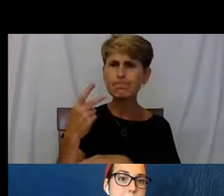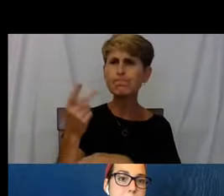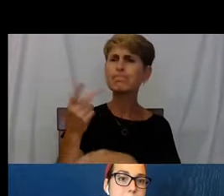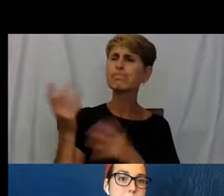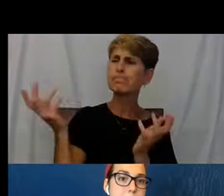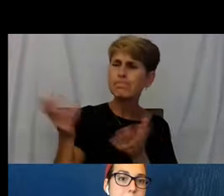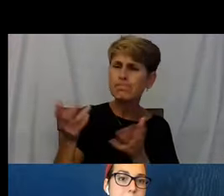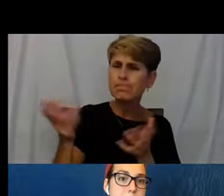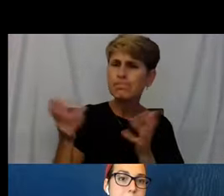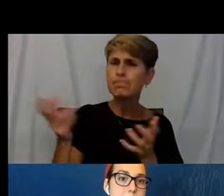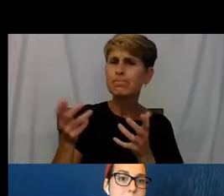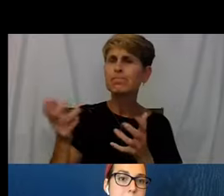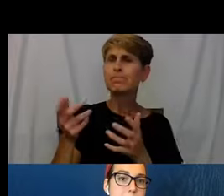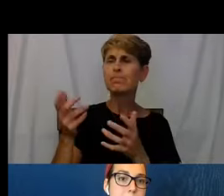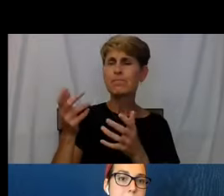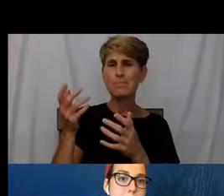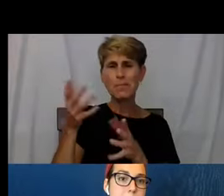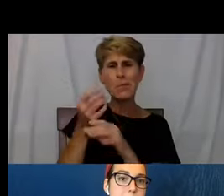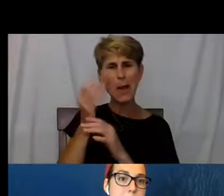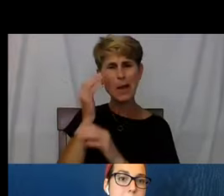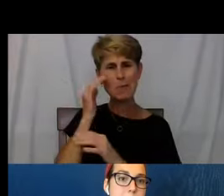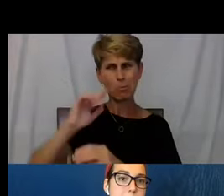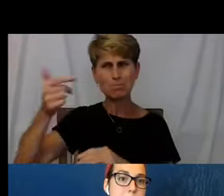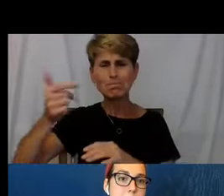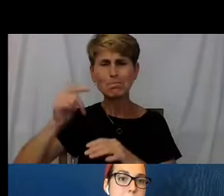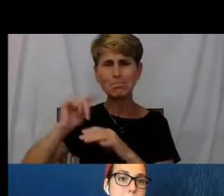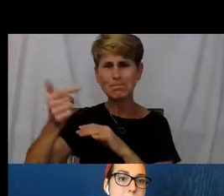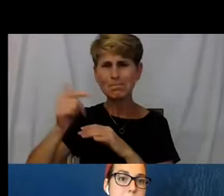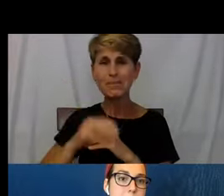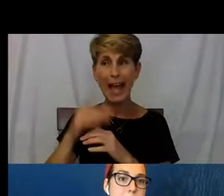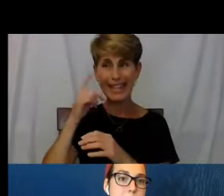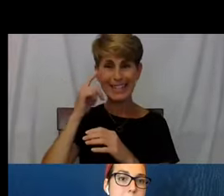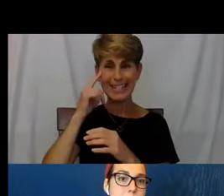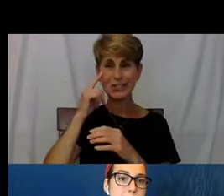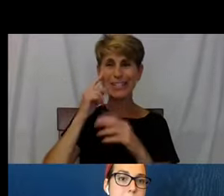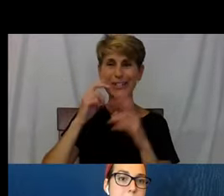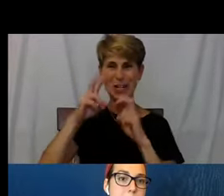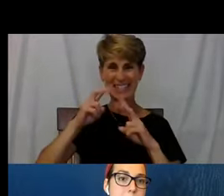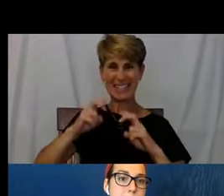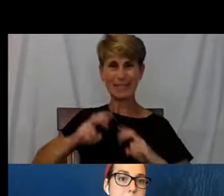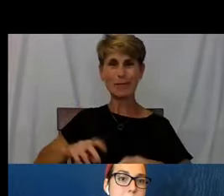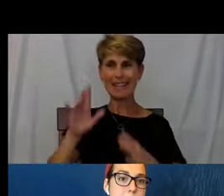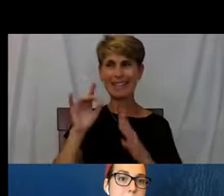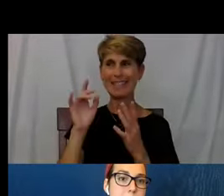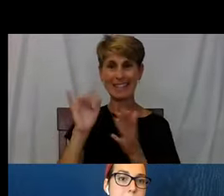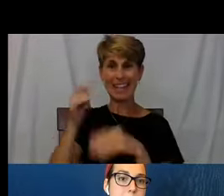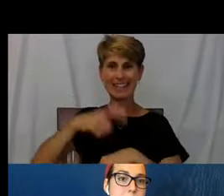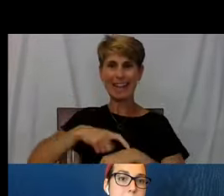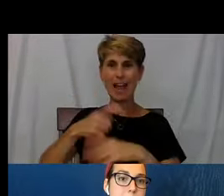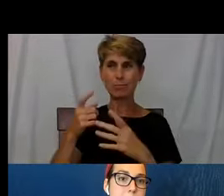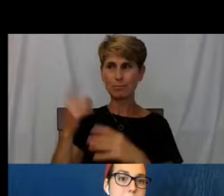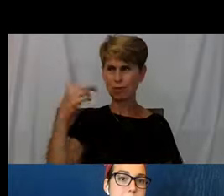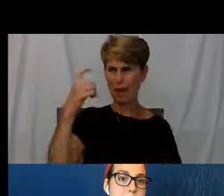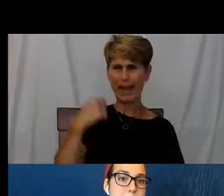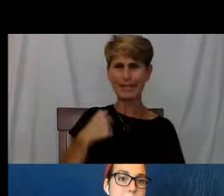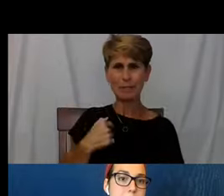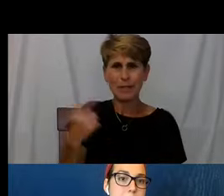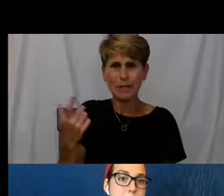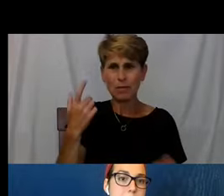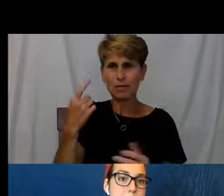and I'm pretty sure she did her assessment just on the fly right there. And she asked me what I needed. And I said well, glasses would be great.